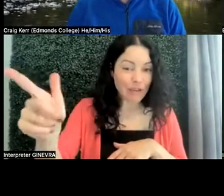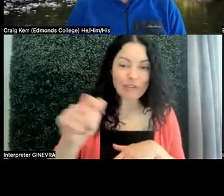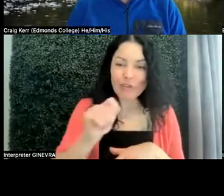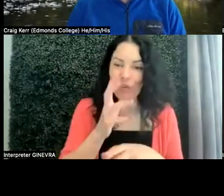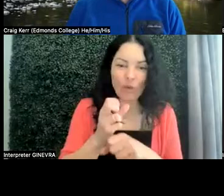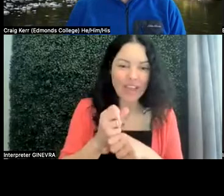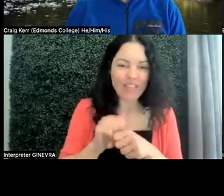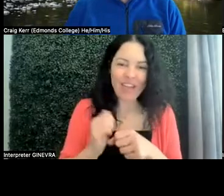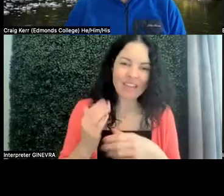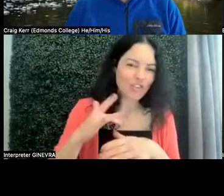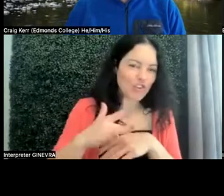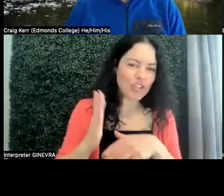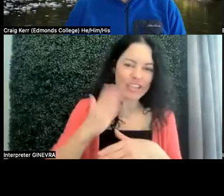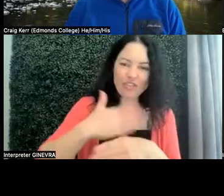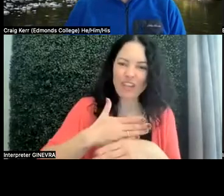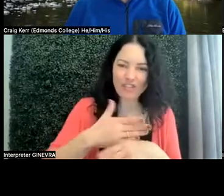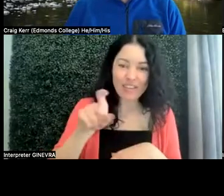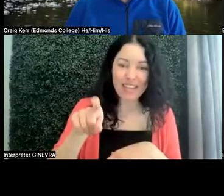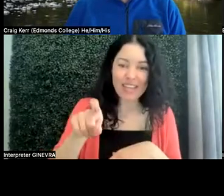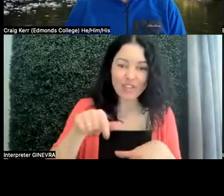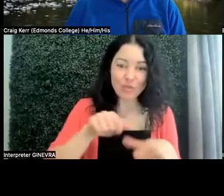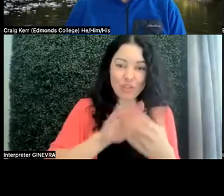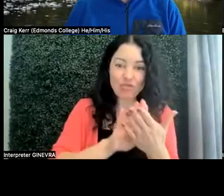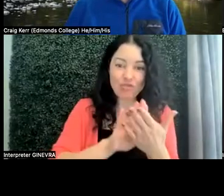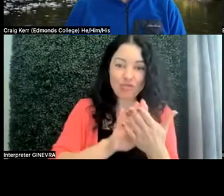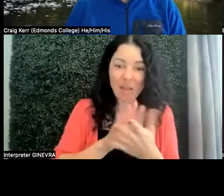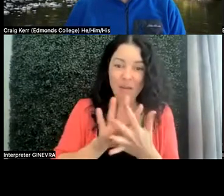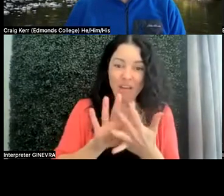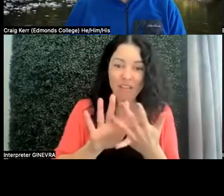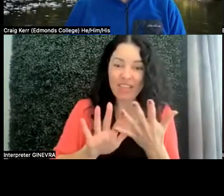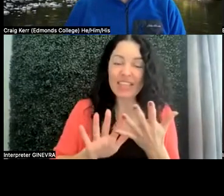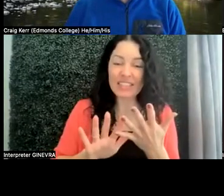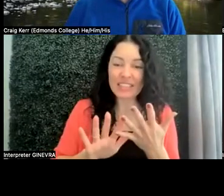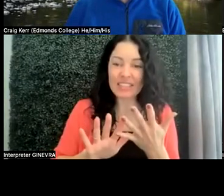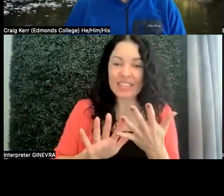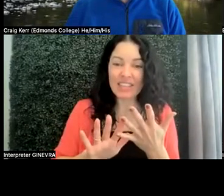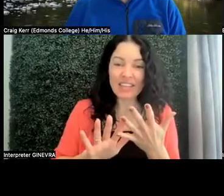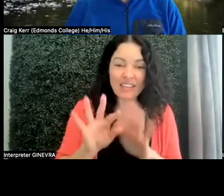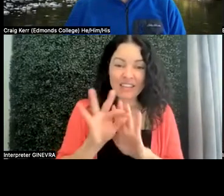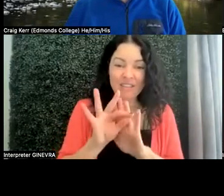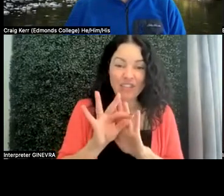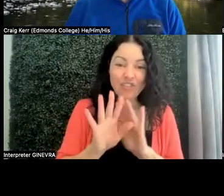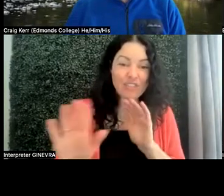need to address some of the features of their autism.